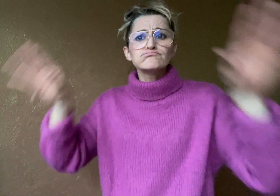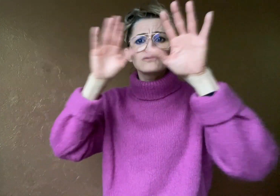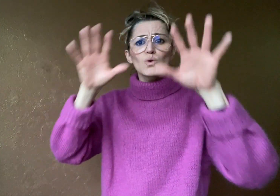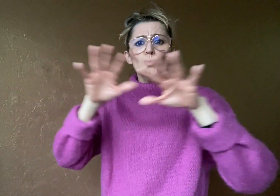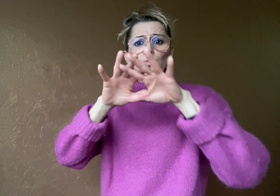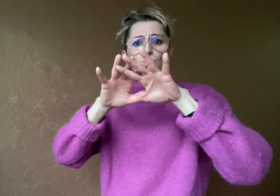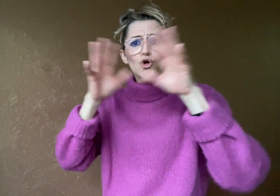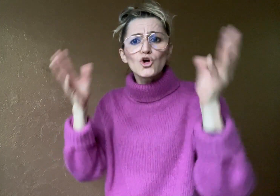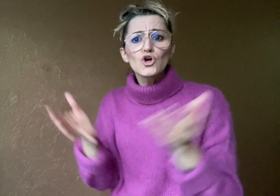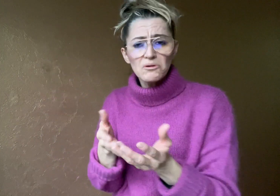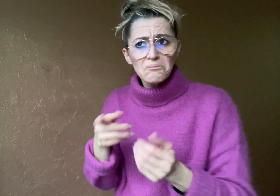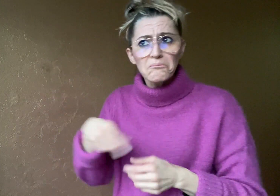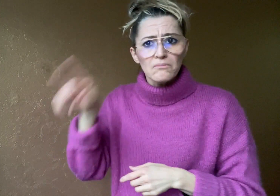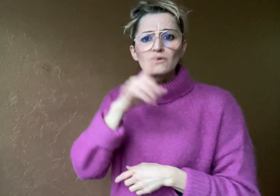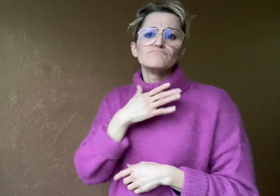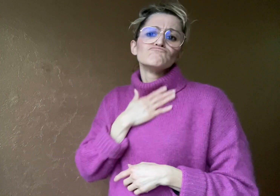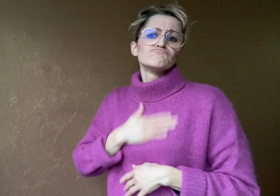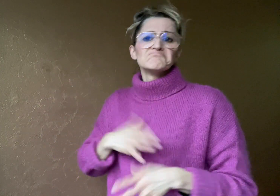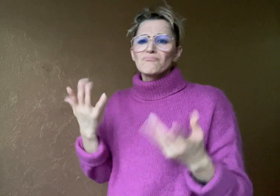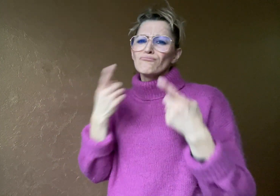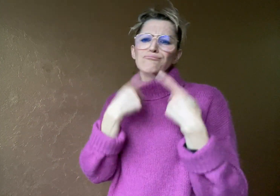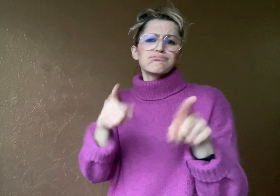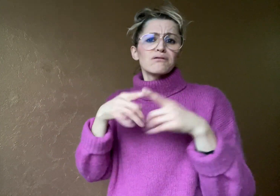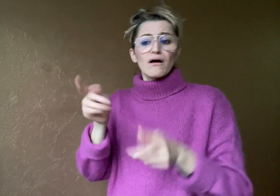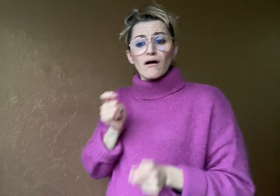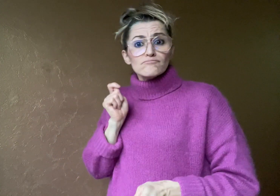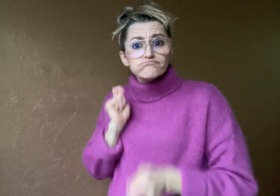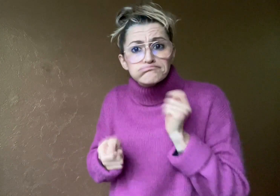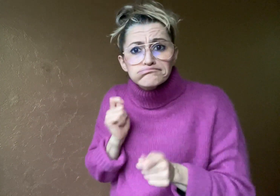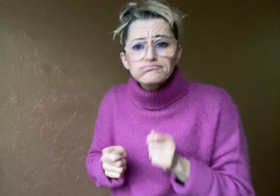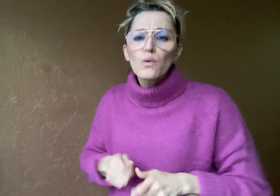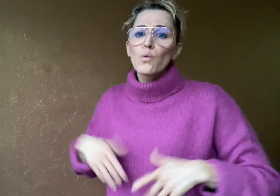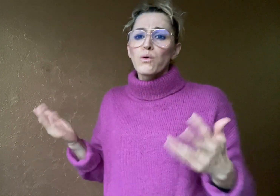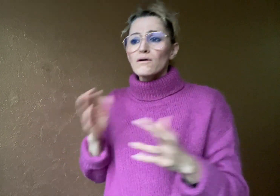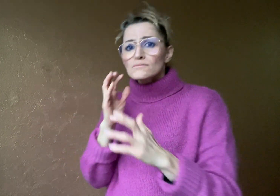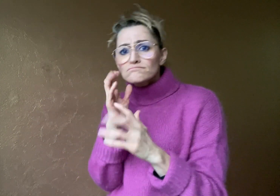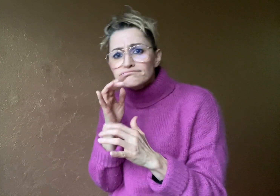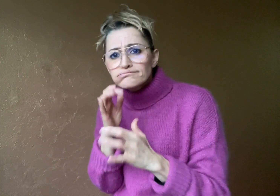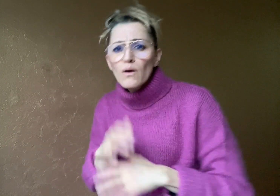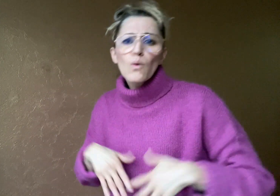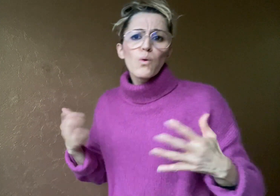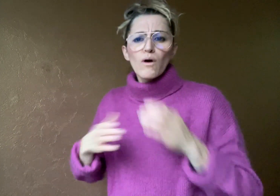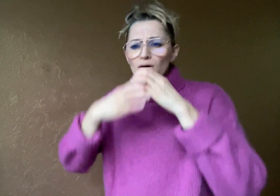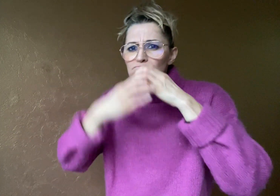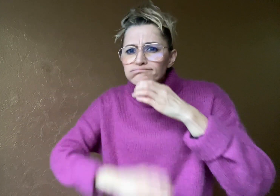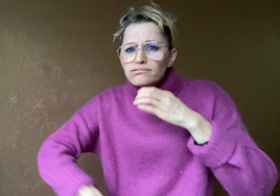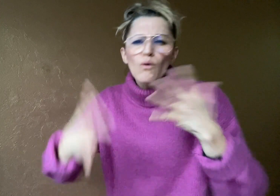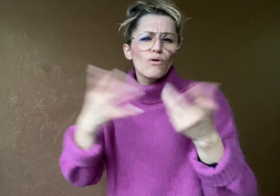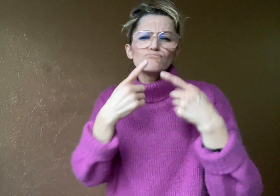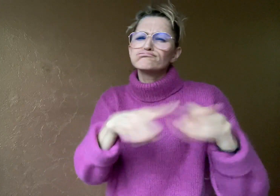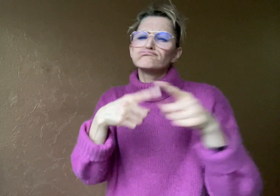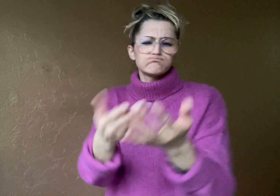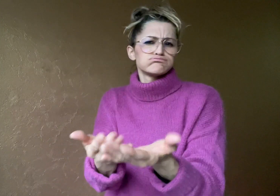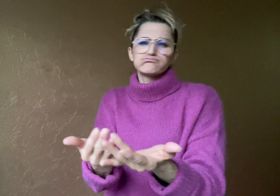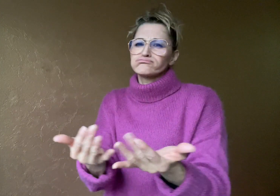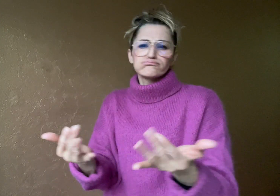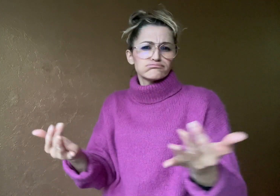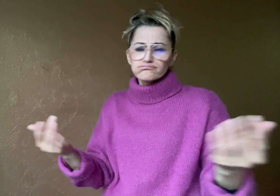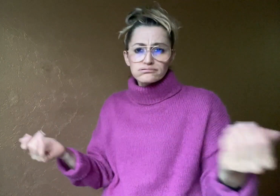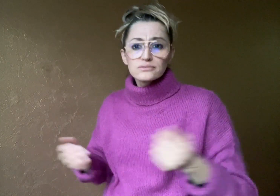of instruments. With advancements in technology,